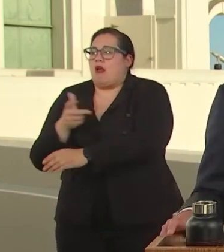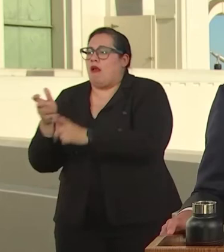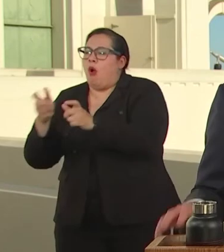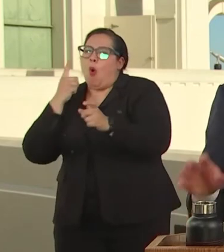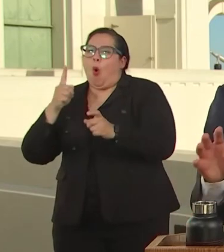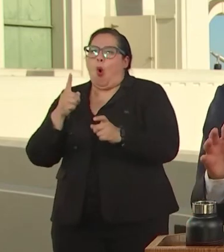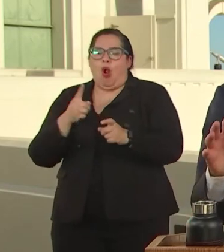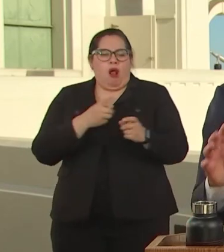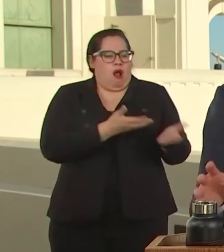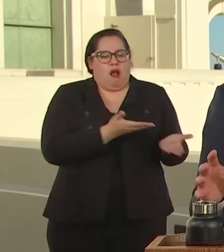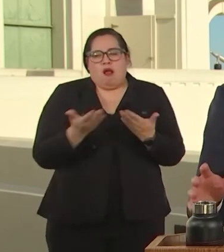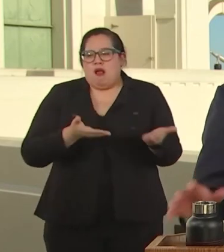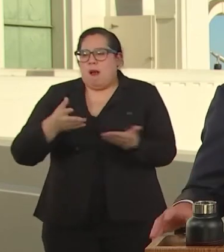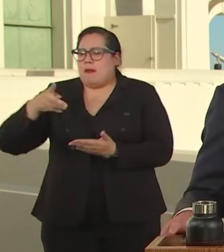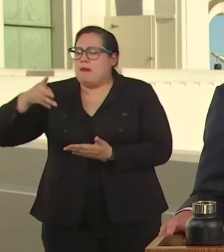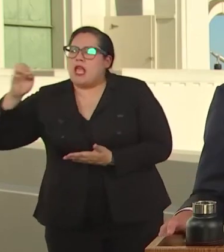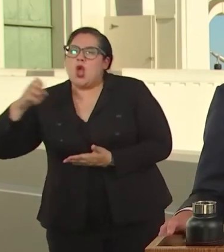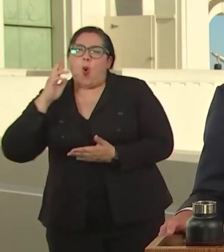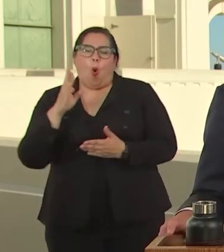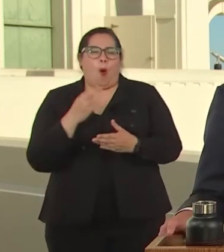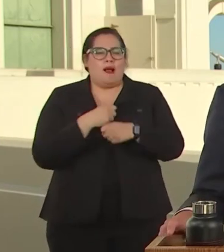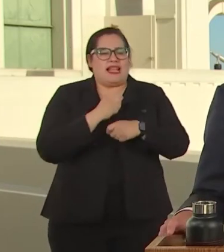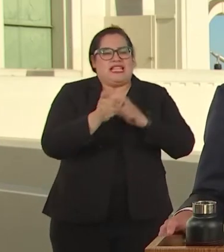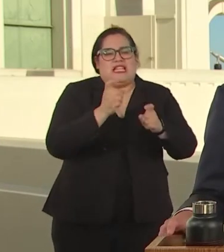GIVEN OUT CASH CARDS FOR GROCERIES.